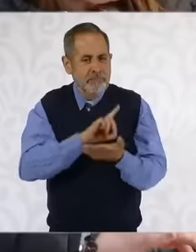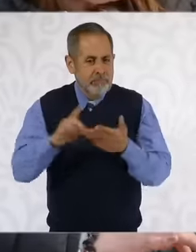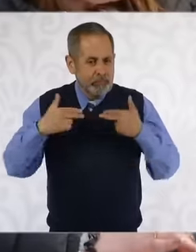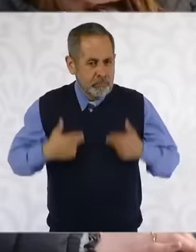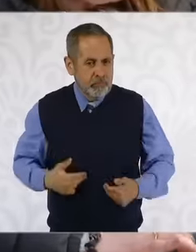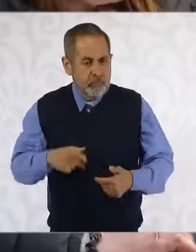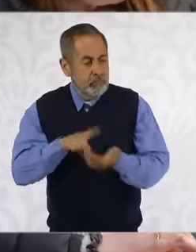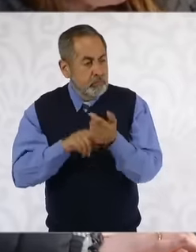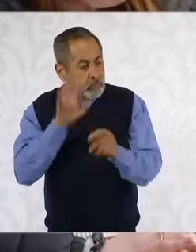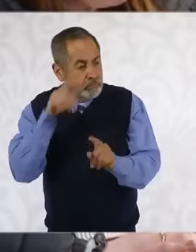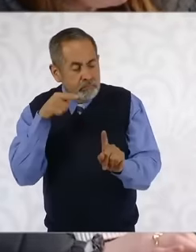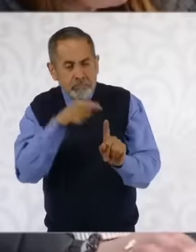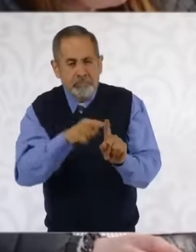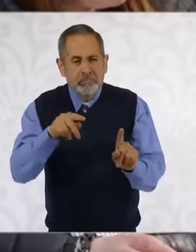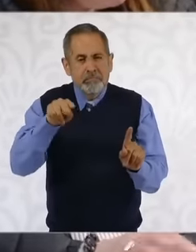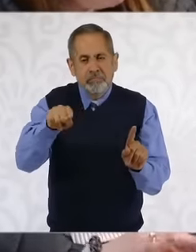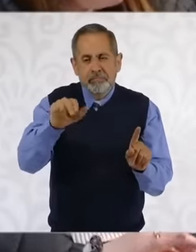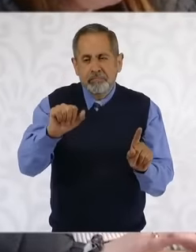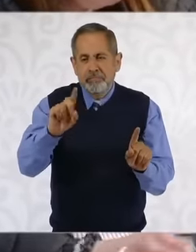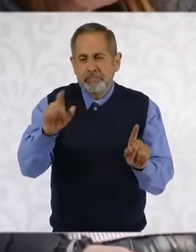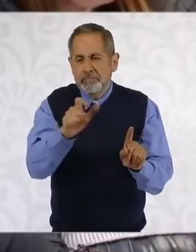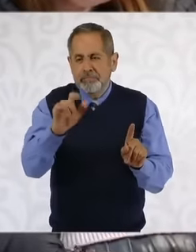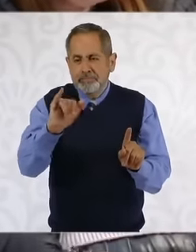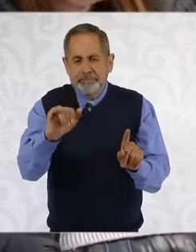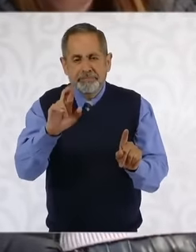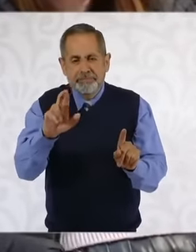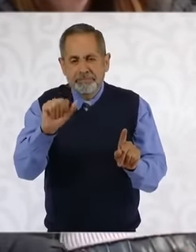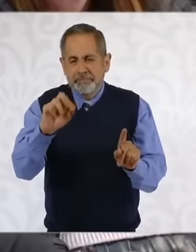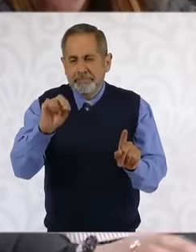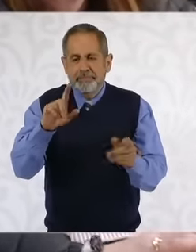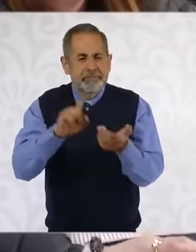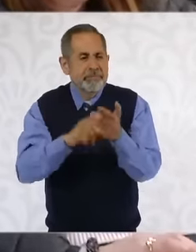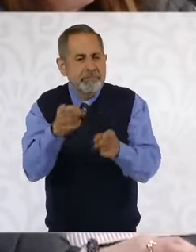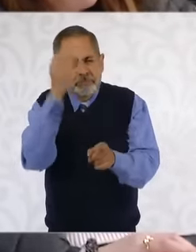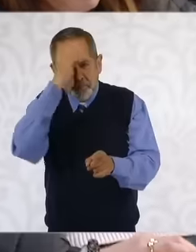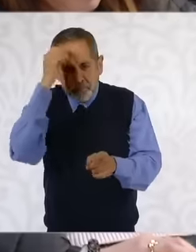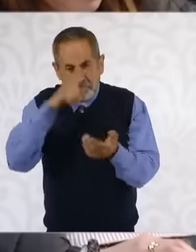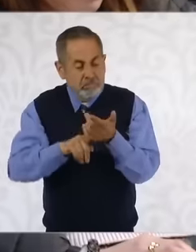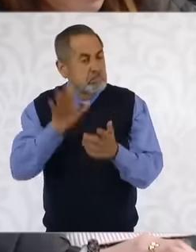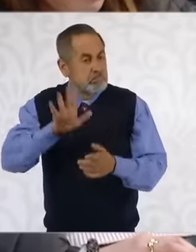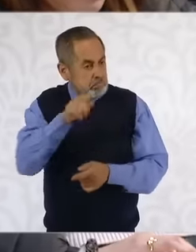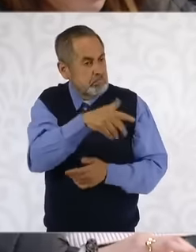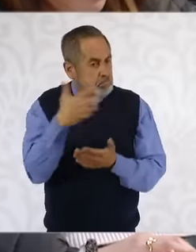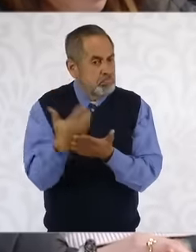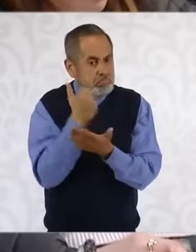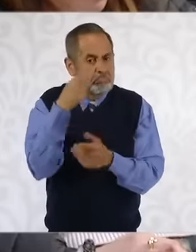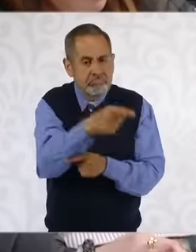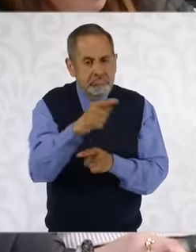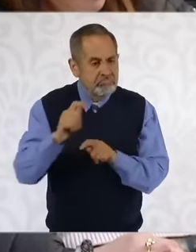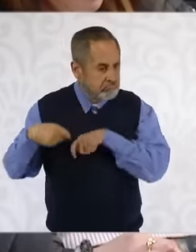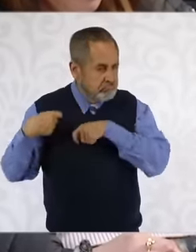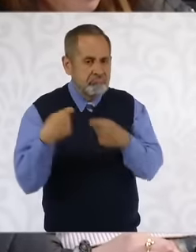Nasheli Ramírez, ask her, doctor, your opinion on this possible. Well, she is already